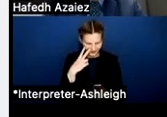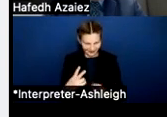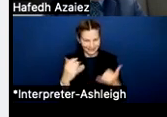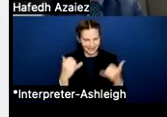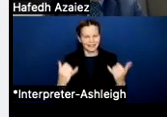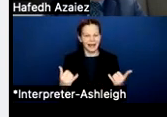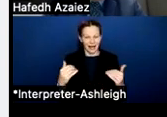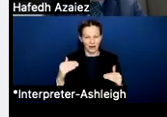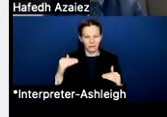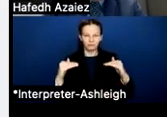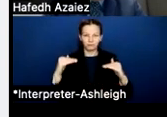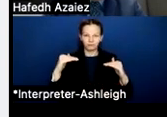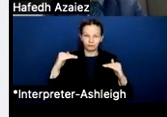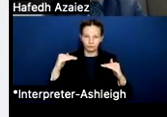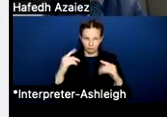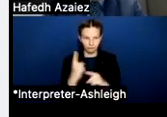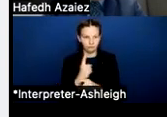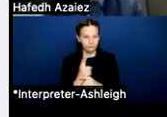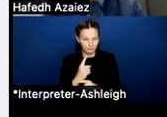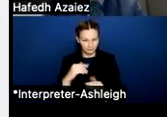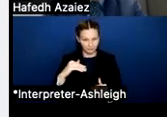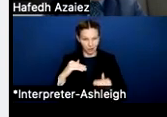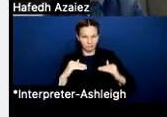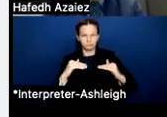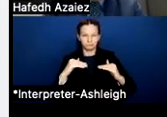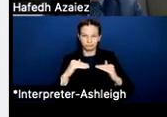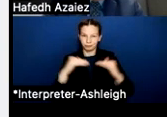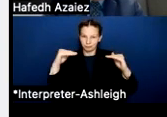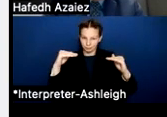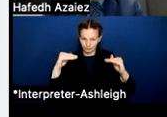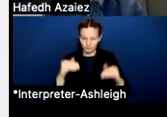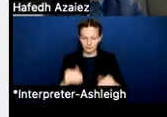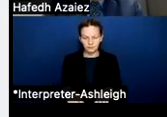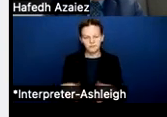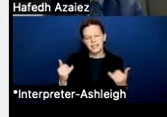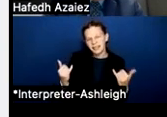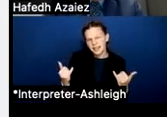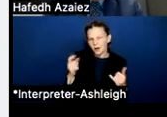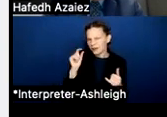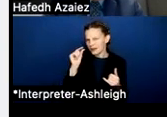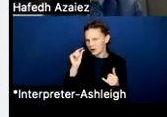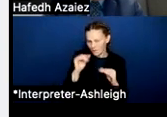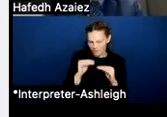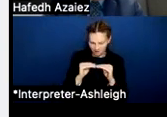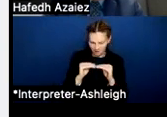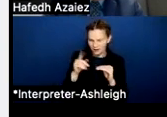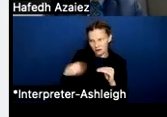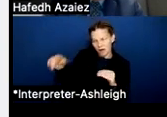just to get us to market. So even now, the market median is slightly higher, very slightly higher than than where we are.